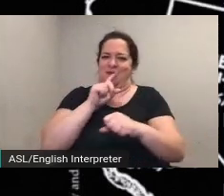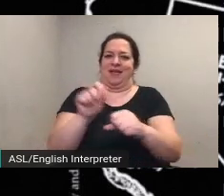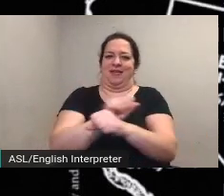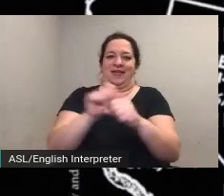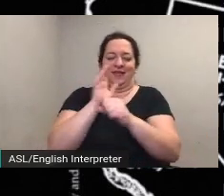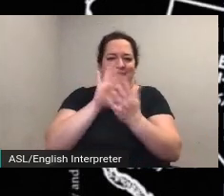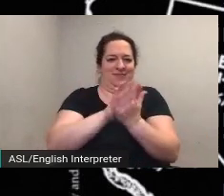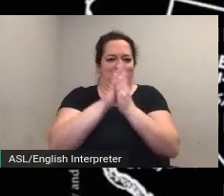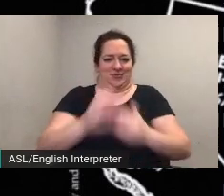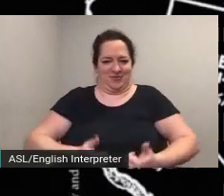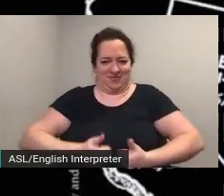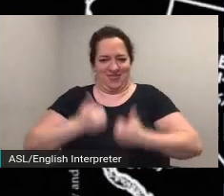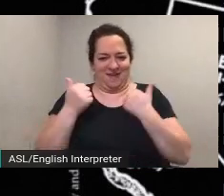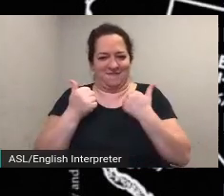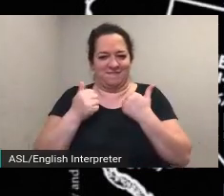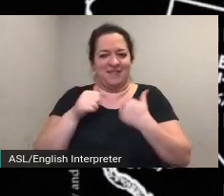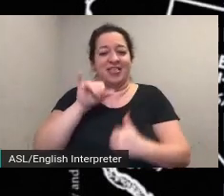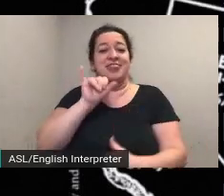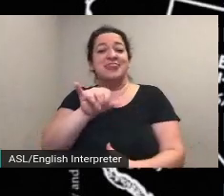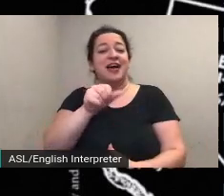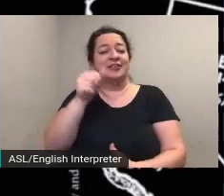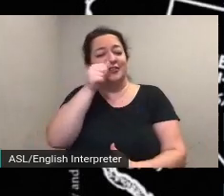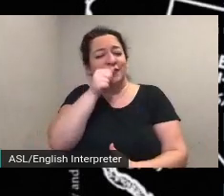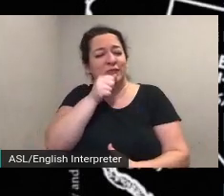the suffragist story project links primary source